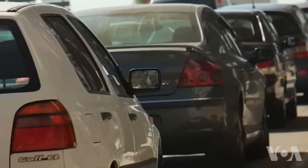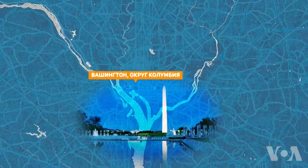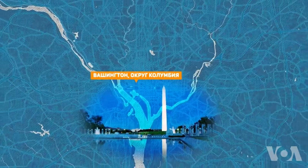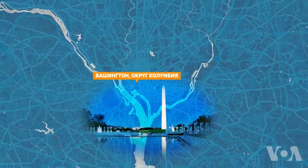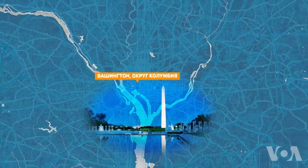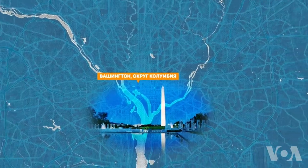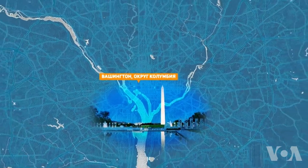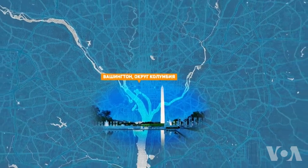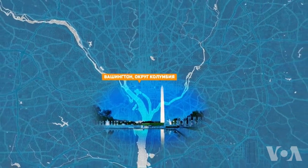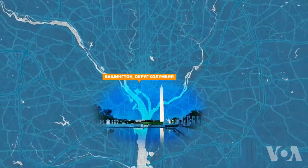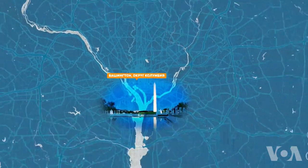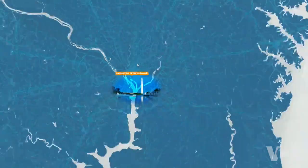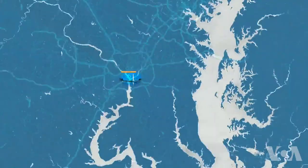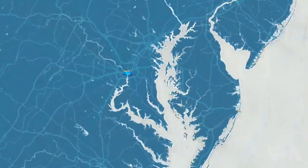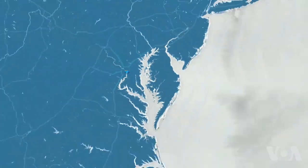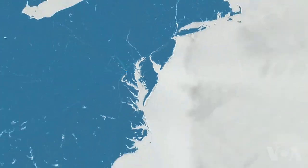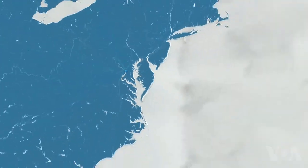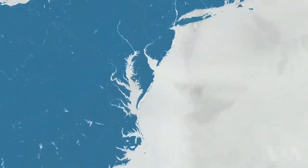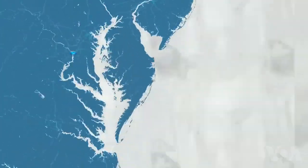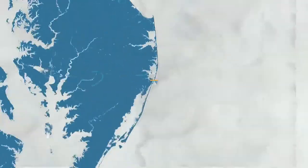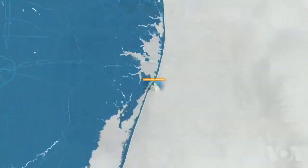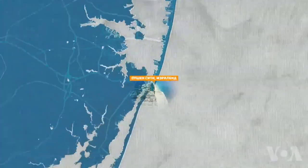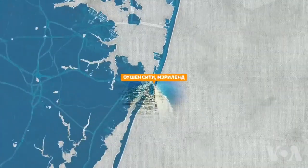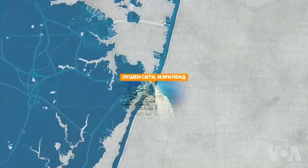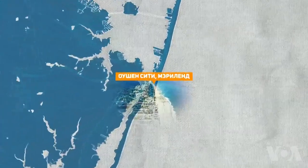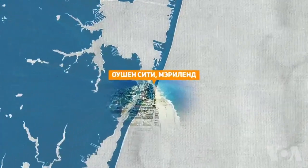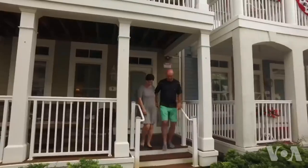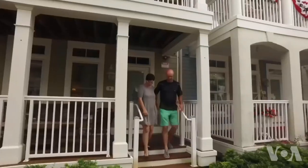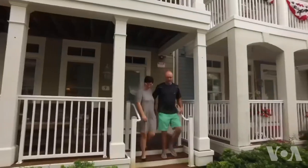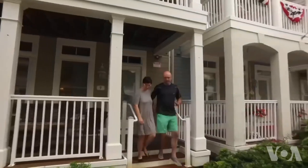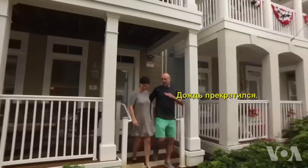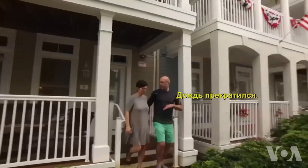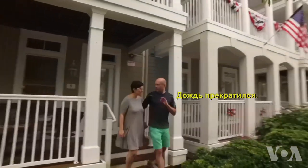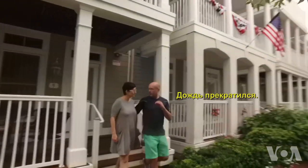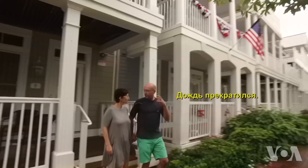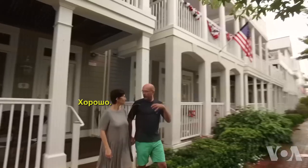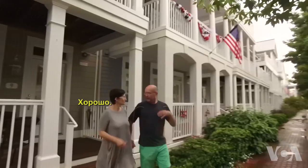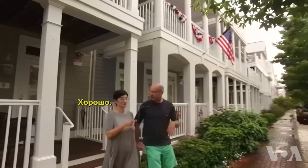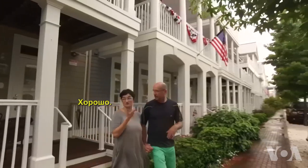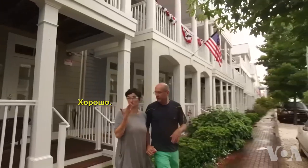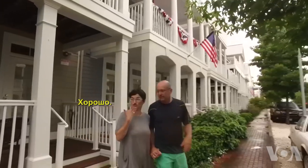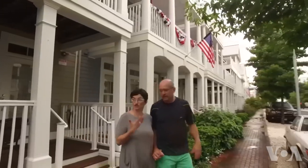[Washington, D.C.] [Ocean City, MD] It’s not raining. Good.